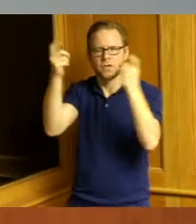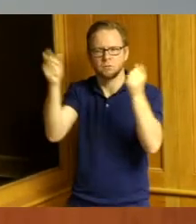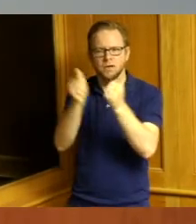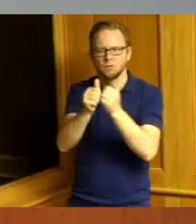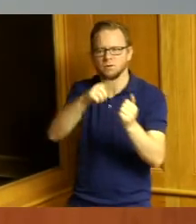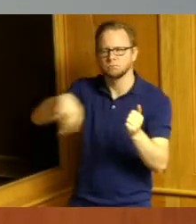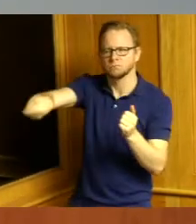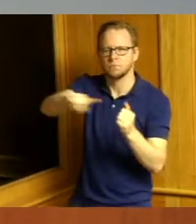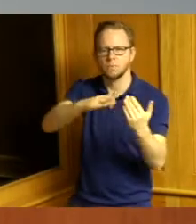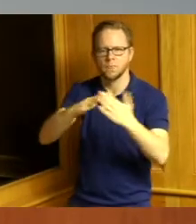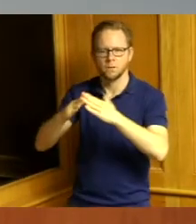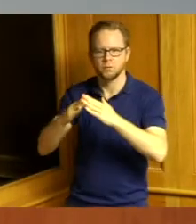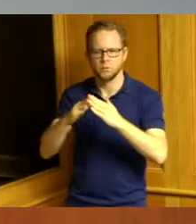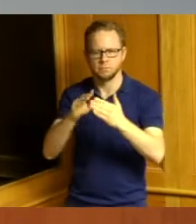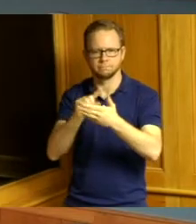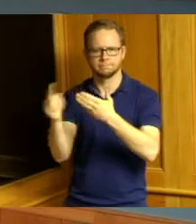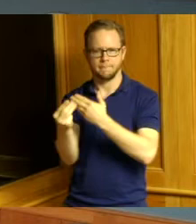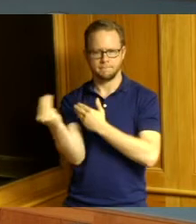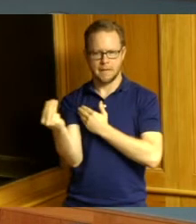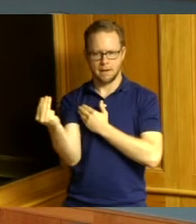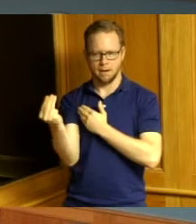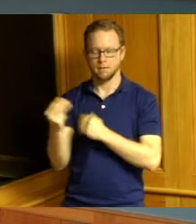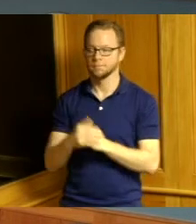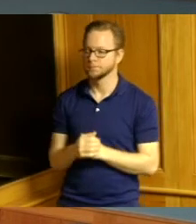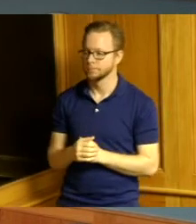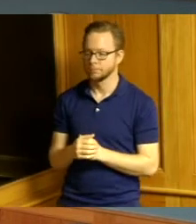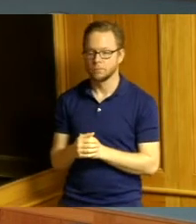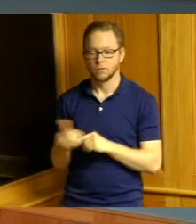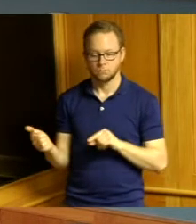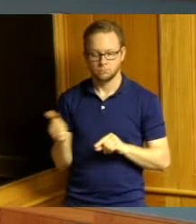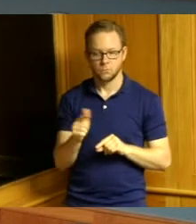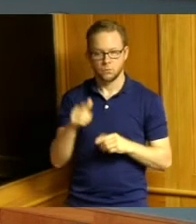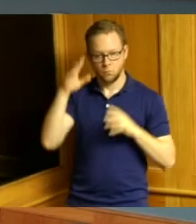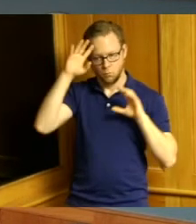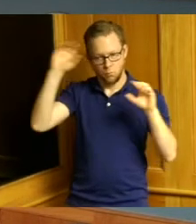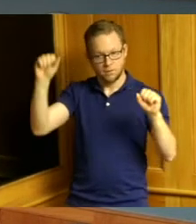thank you so much and the purpose of the proclamation is exactly that to bring awareness